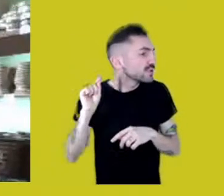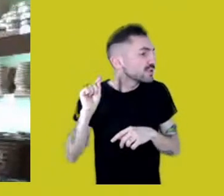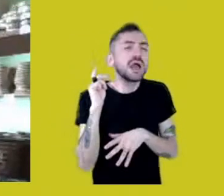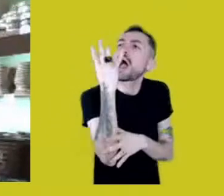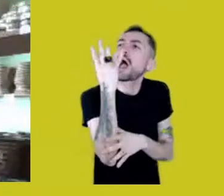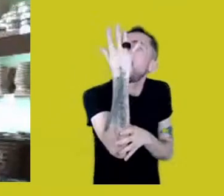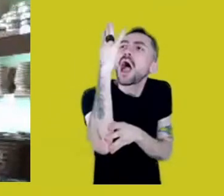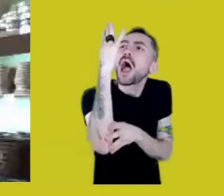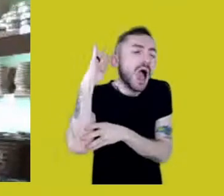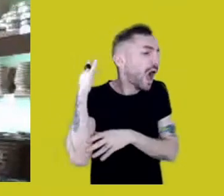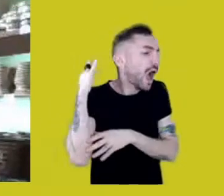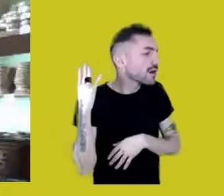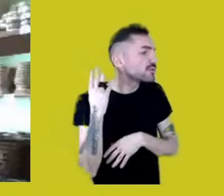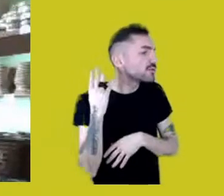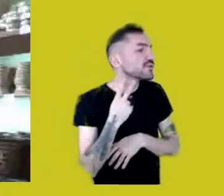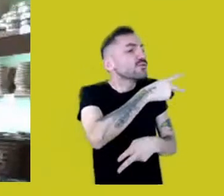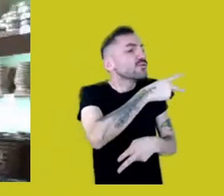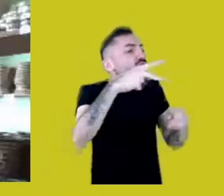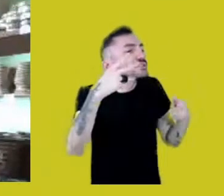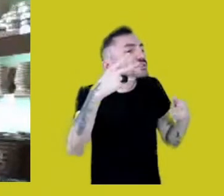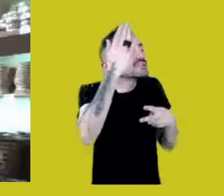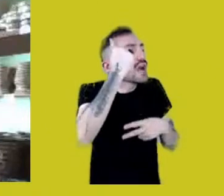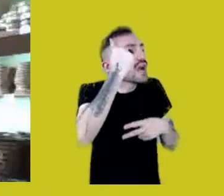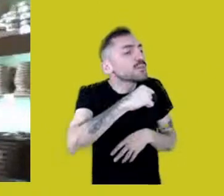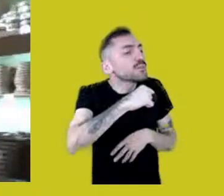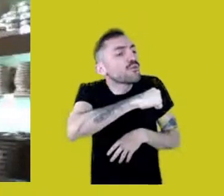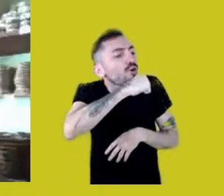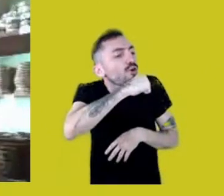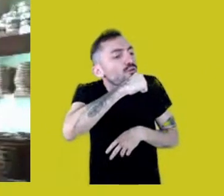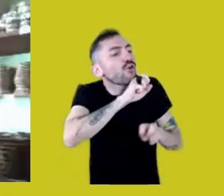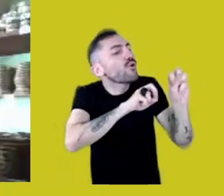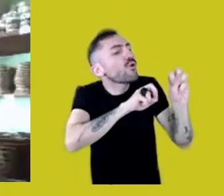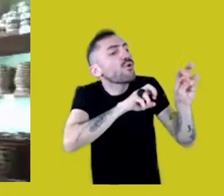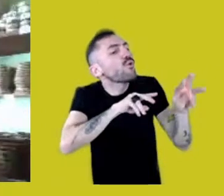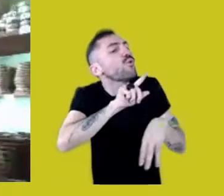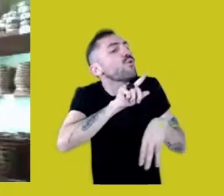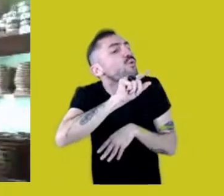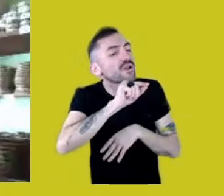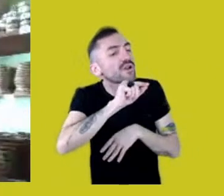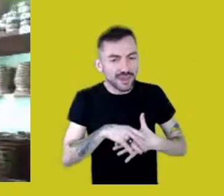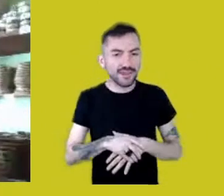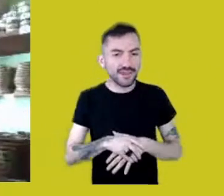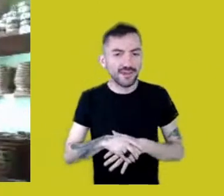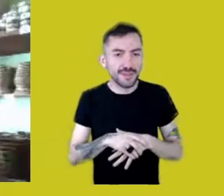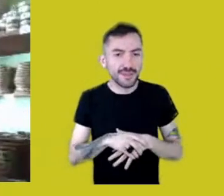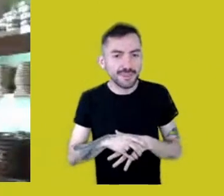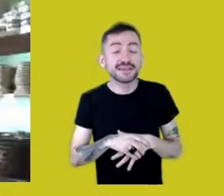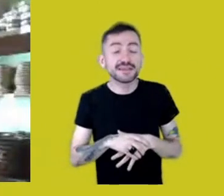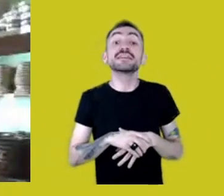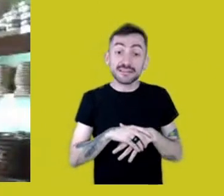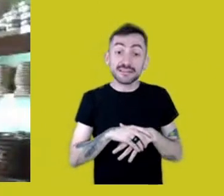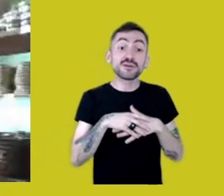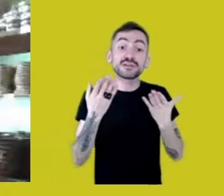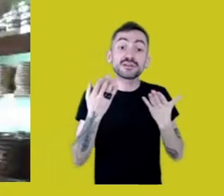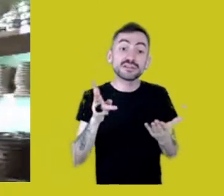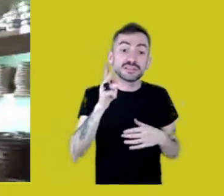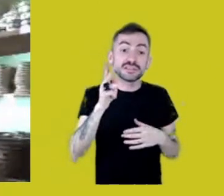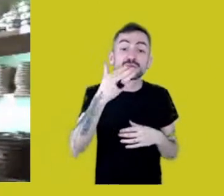and the knowledge their grandparents pass on to them. So they say the names of the fruits I’ve mentioned in my chant: